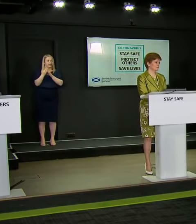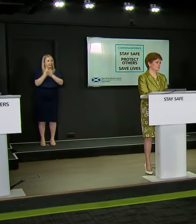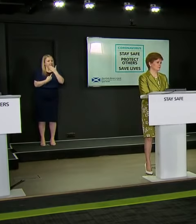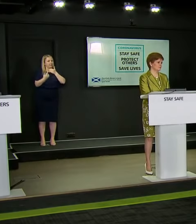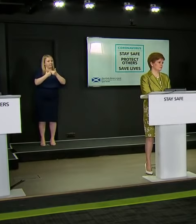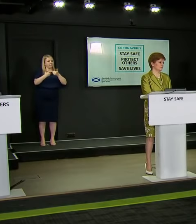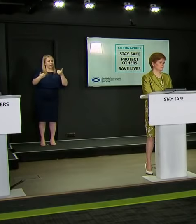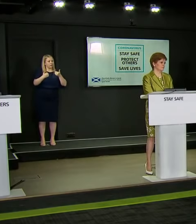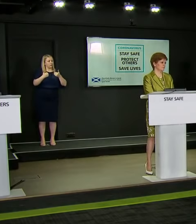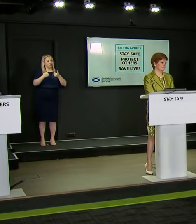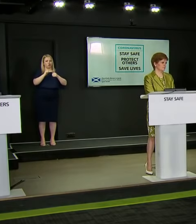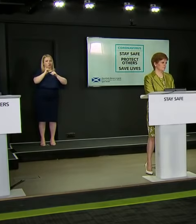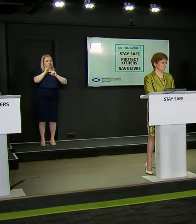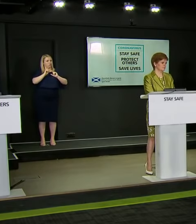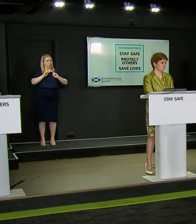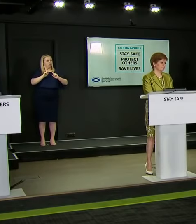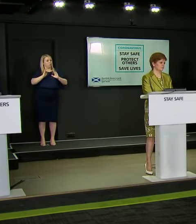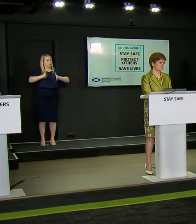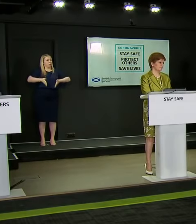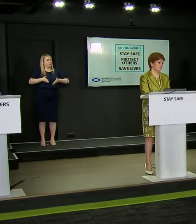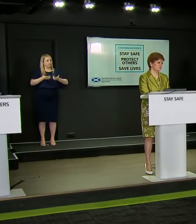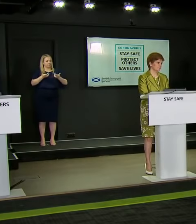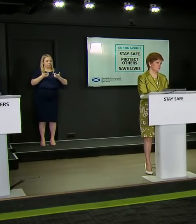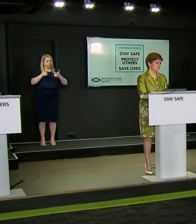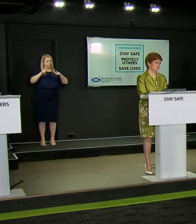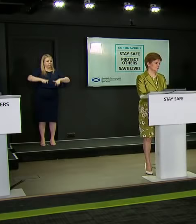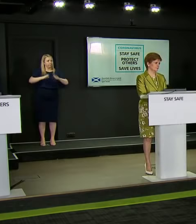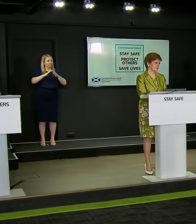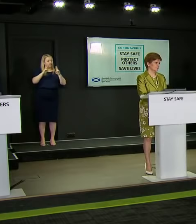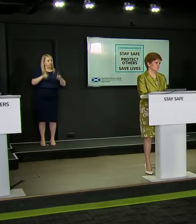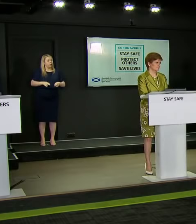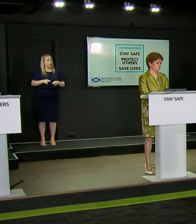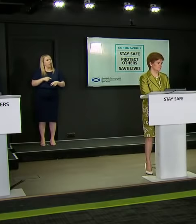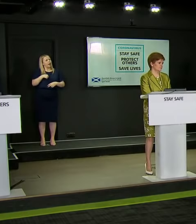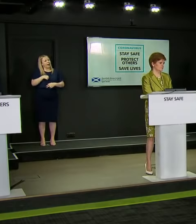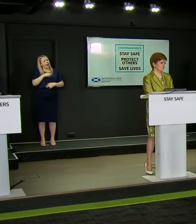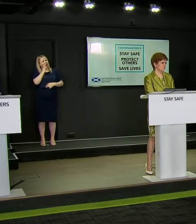Can I ask are there specific concerns that contact tracing, in relation to the Hawthorn